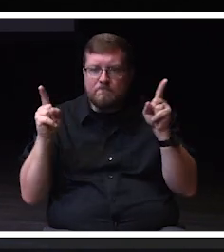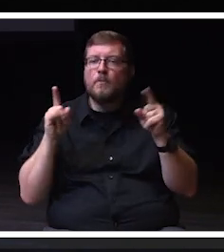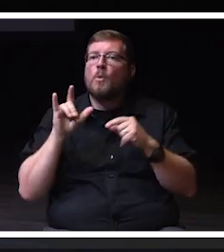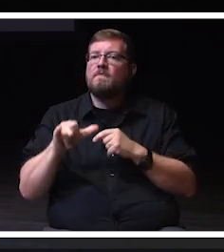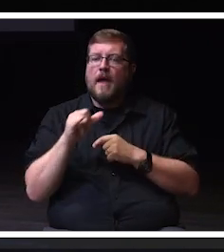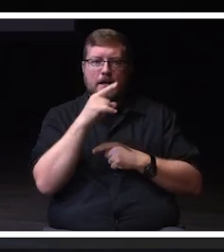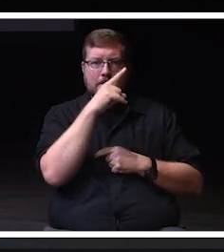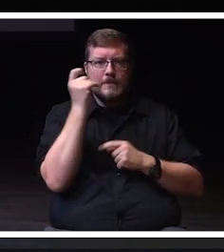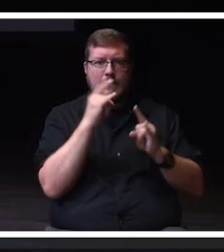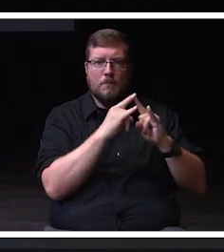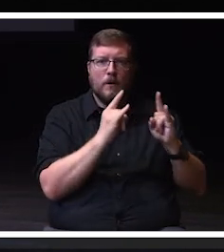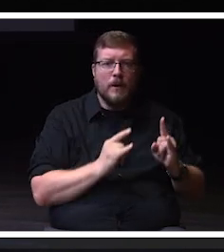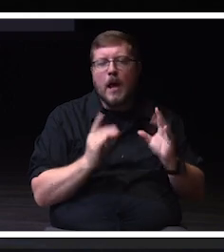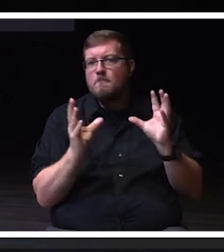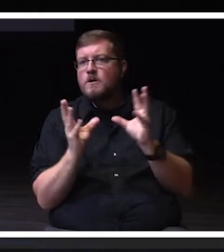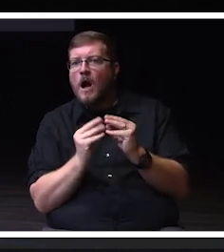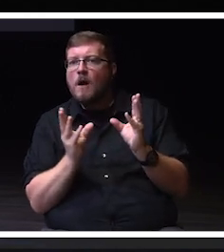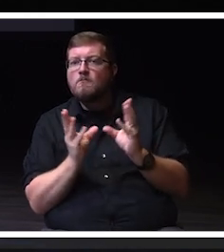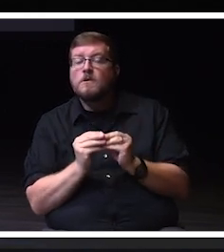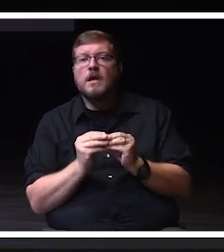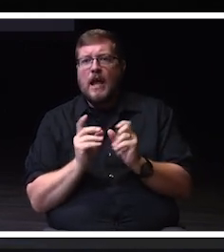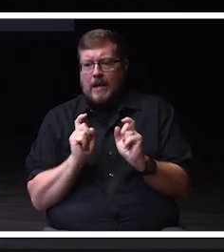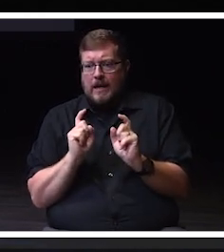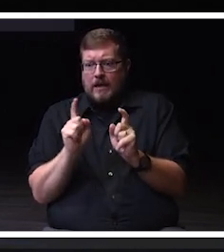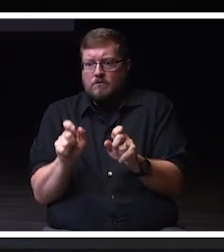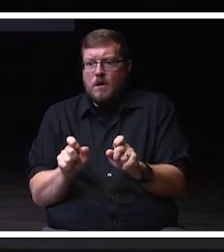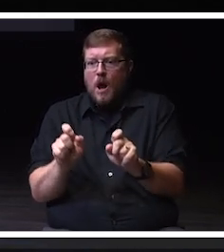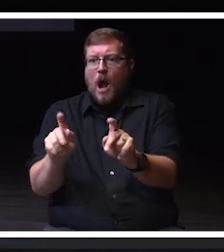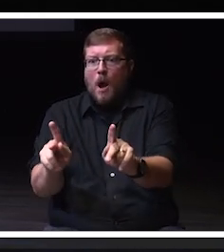and conferences and the opportunity to expand